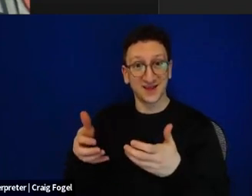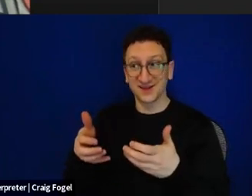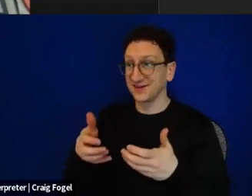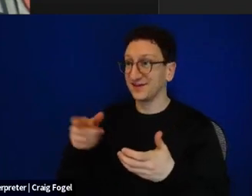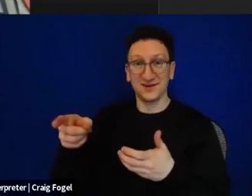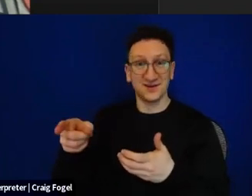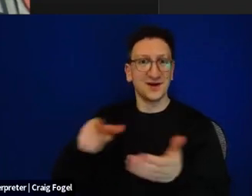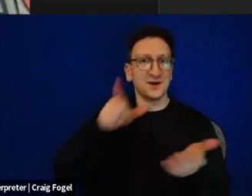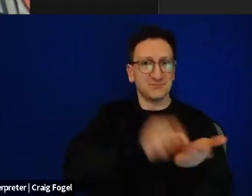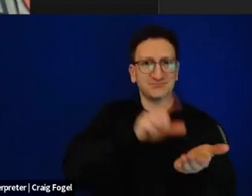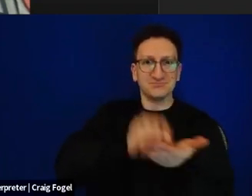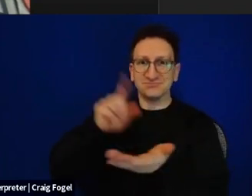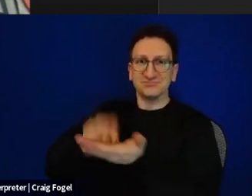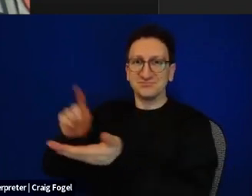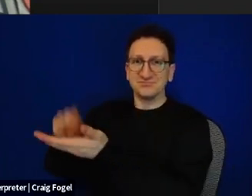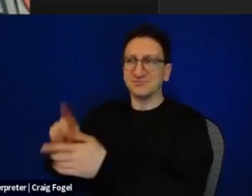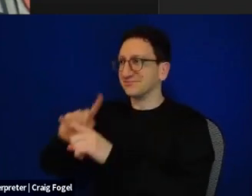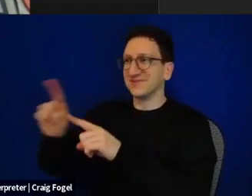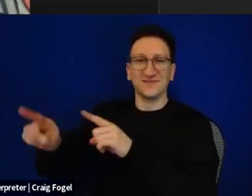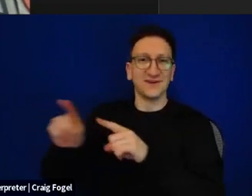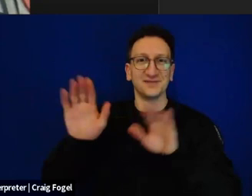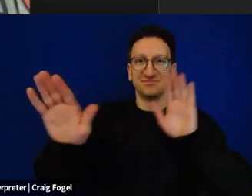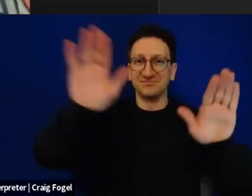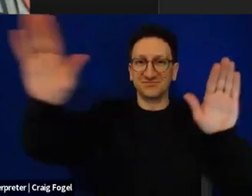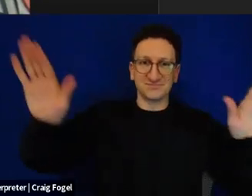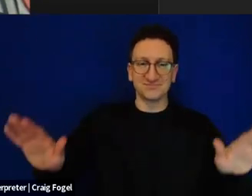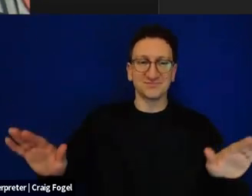other Kibbutzim as well and I think you can actually see where this is going